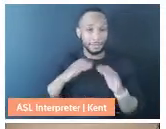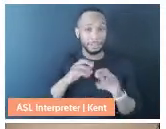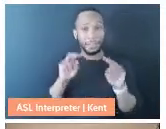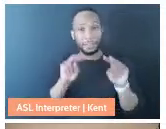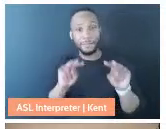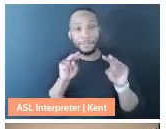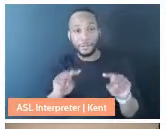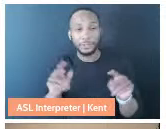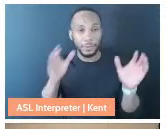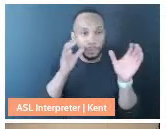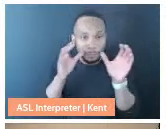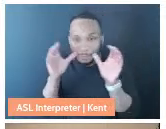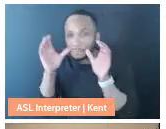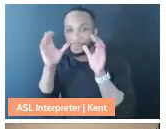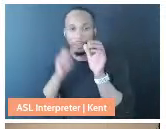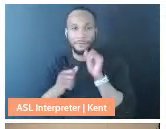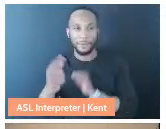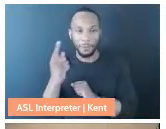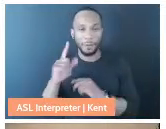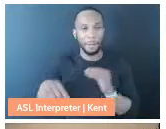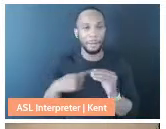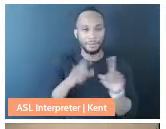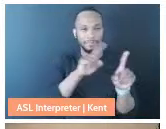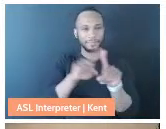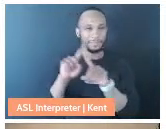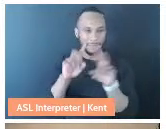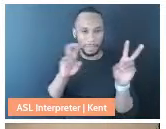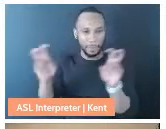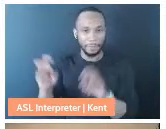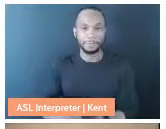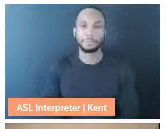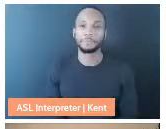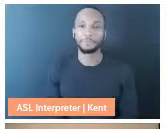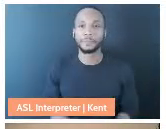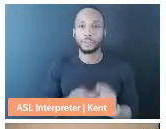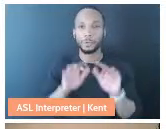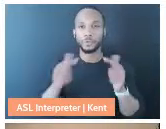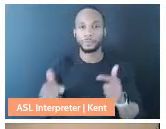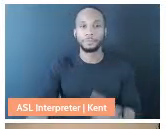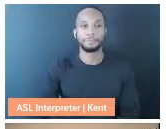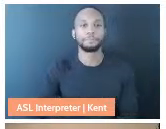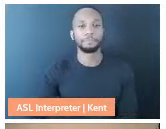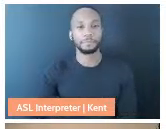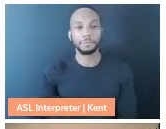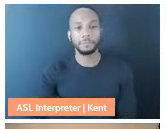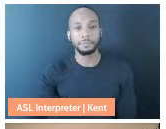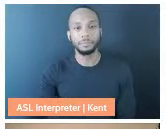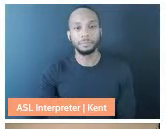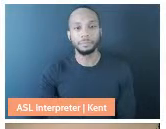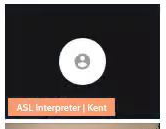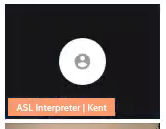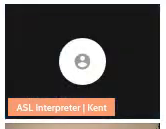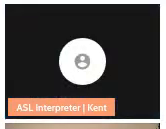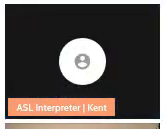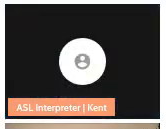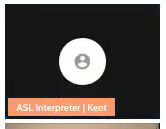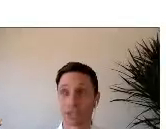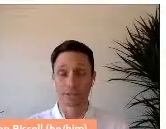hearing from everybody on this important topic. Thank you, Dani, for sharing. I love just the